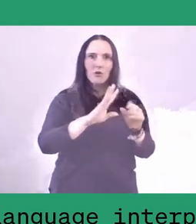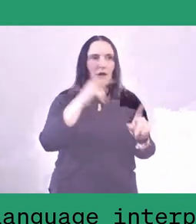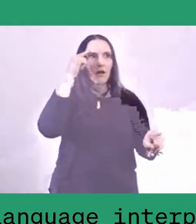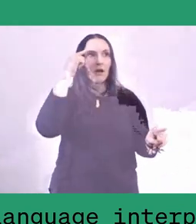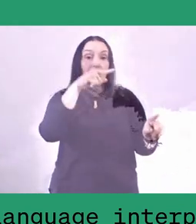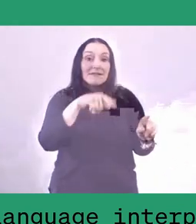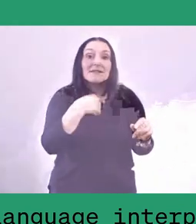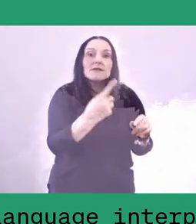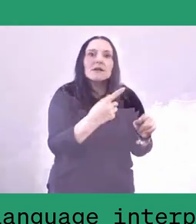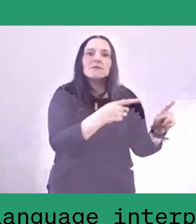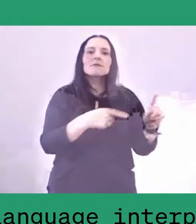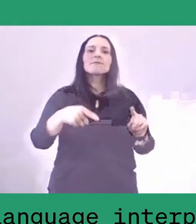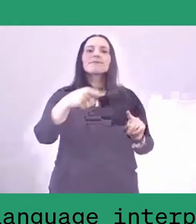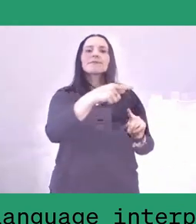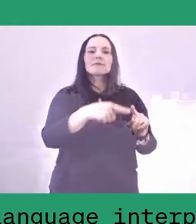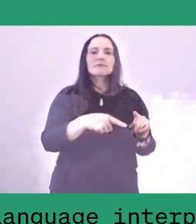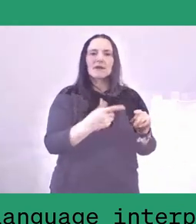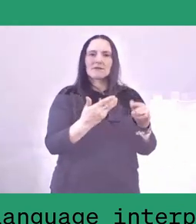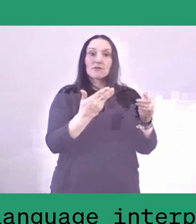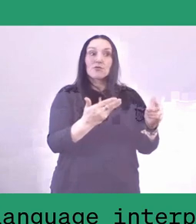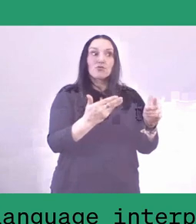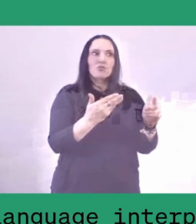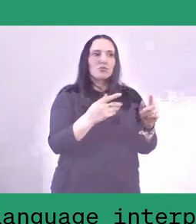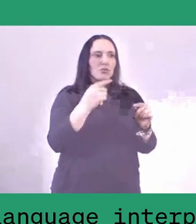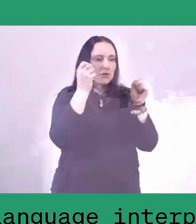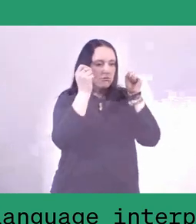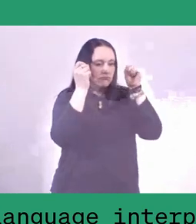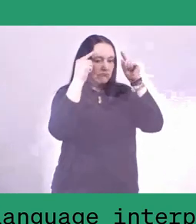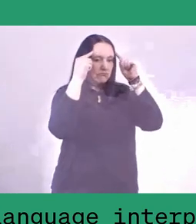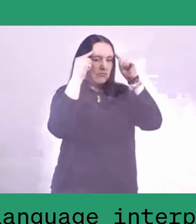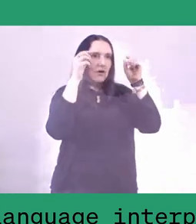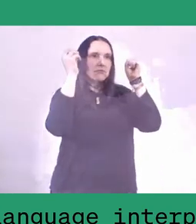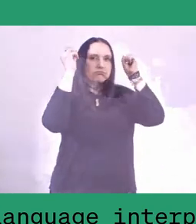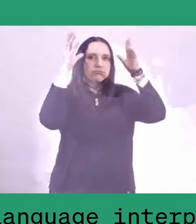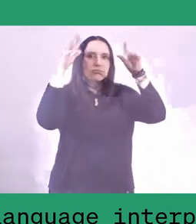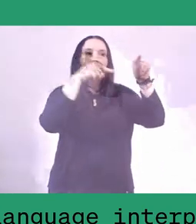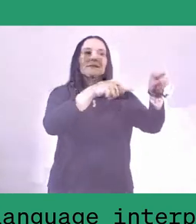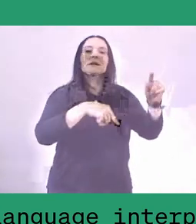when they want to organise...